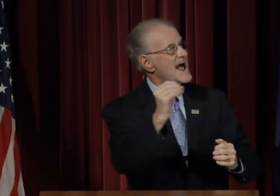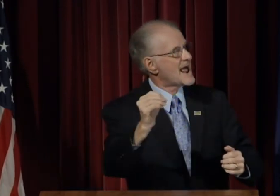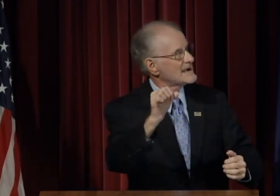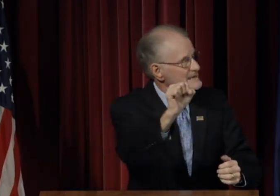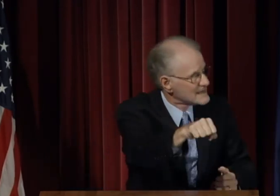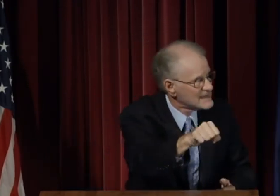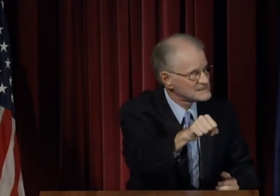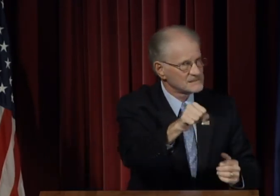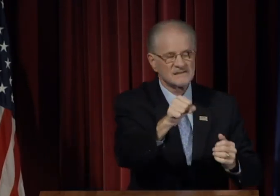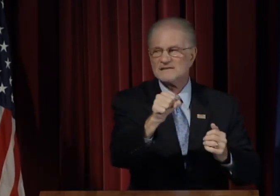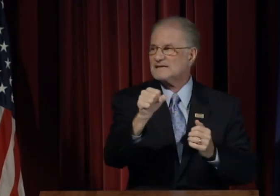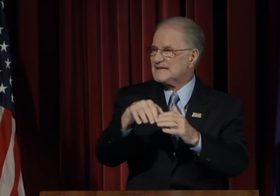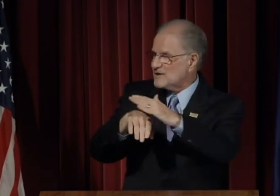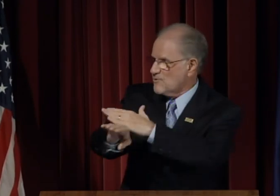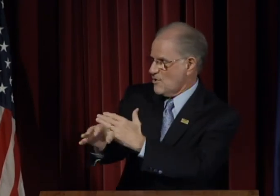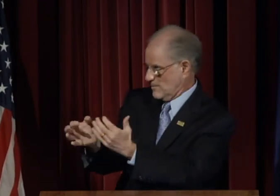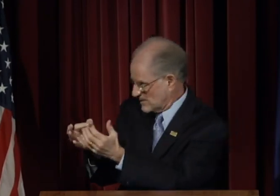And, yes, enrollment matters.